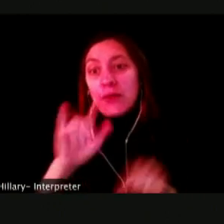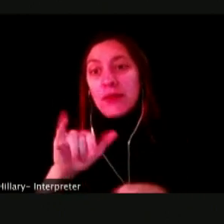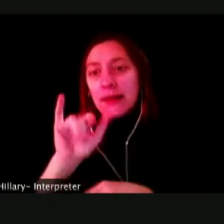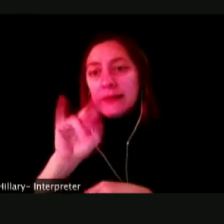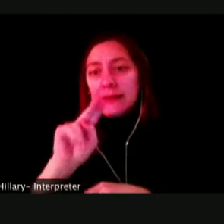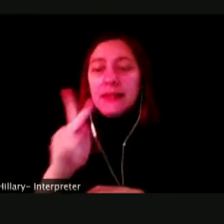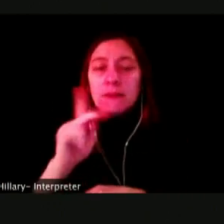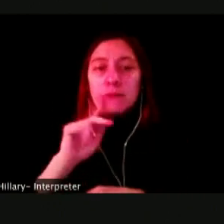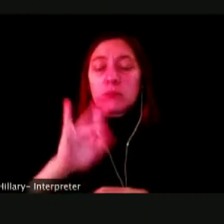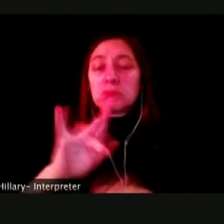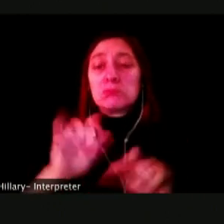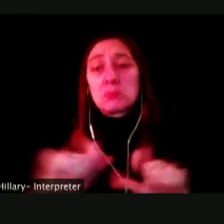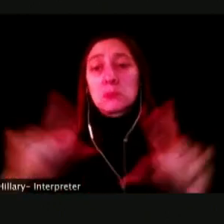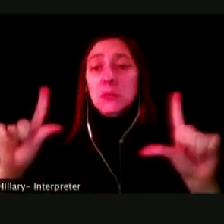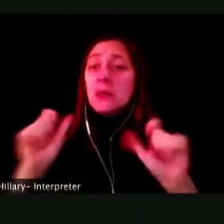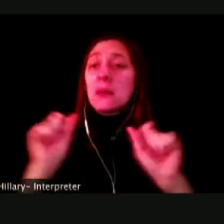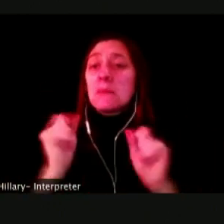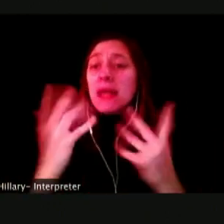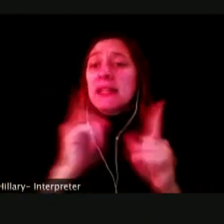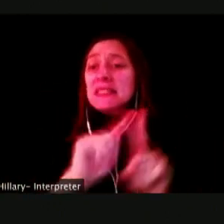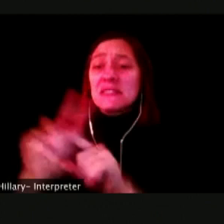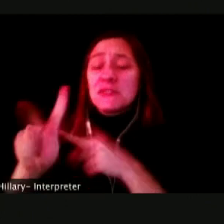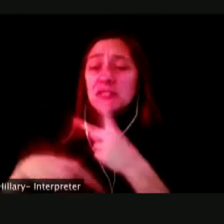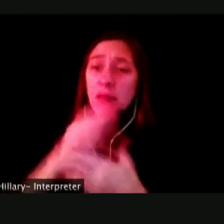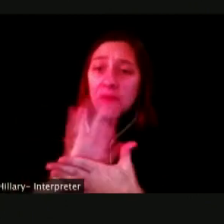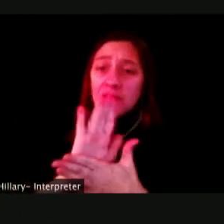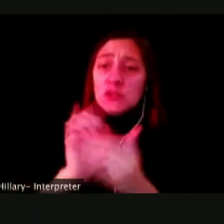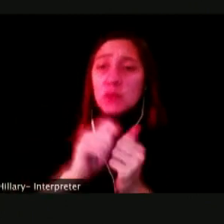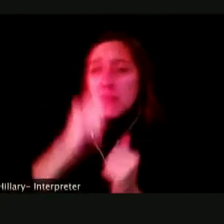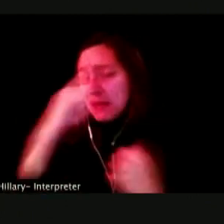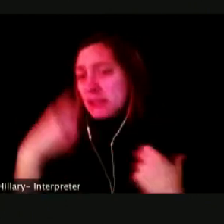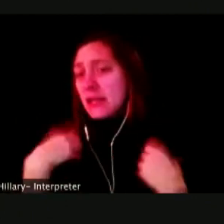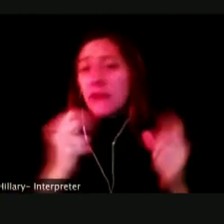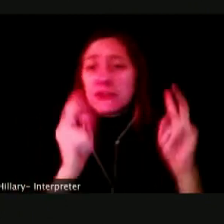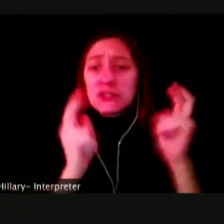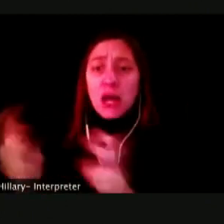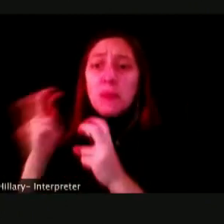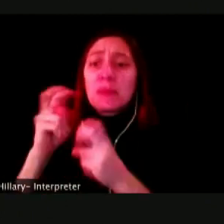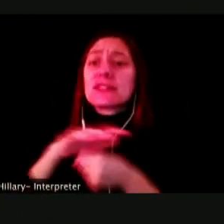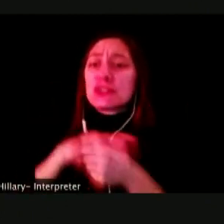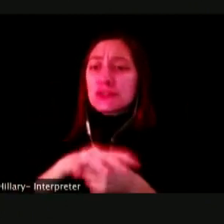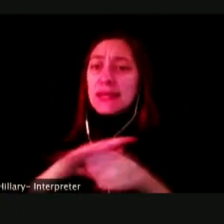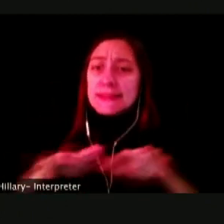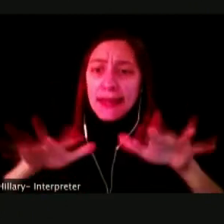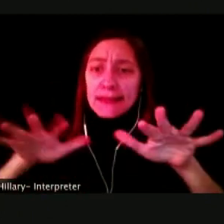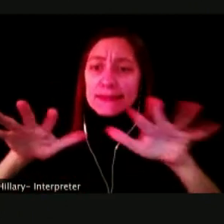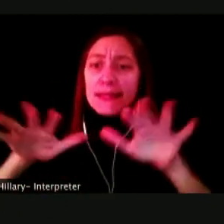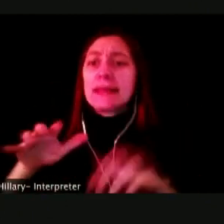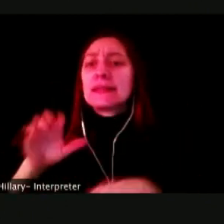COVER A VARIETY OF MENTAL HEALTH TOPICS, INCLUDING STRESS AND ANXIETY, SUICIDE PREVENTION, SLEEP